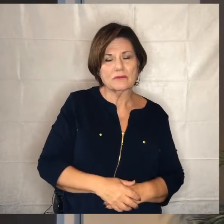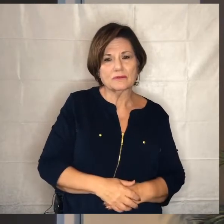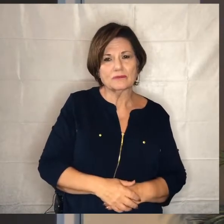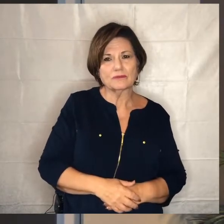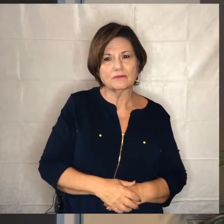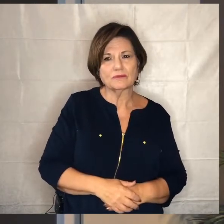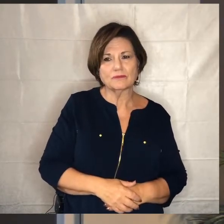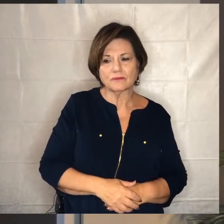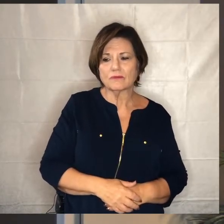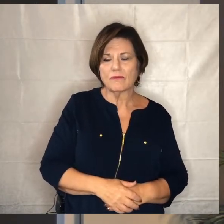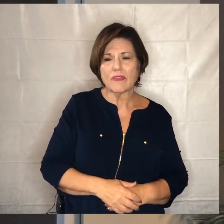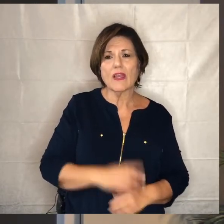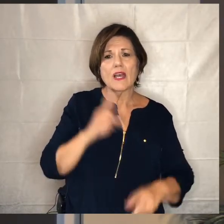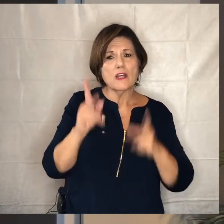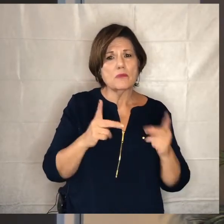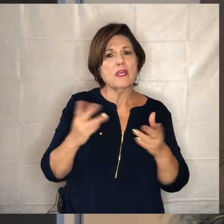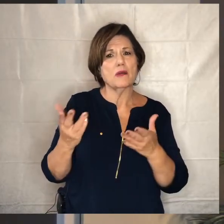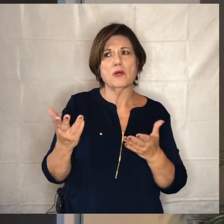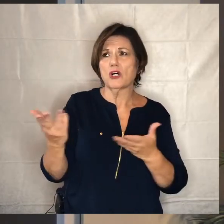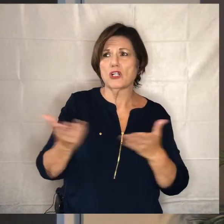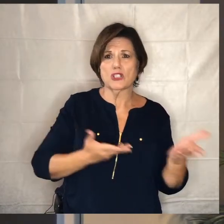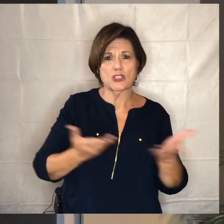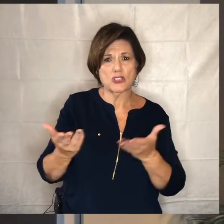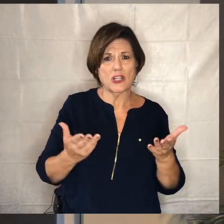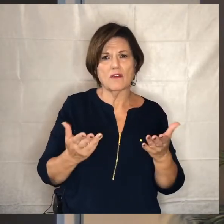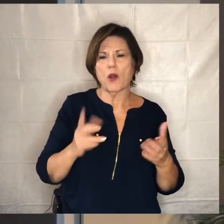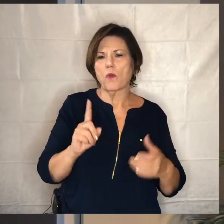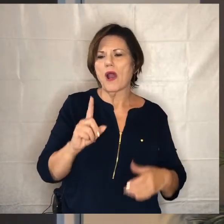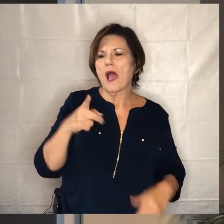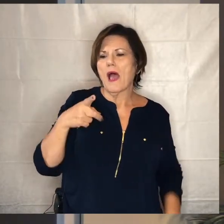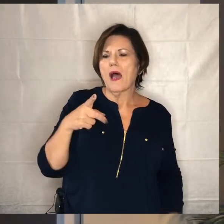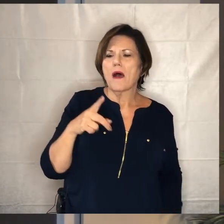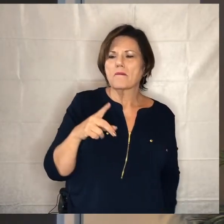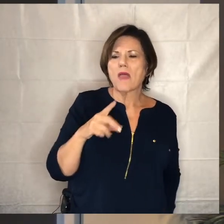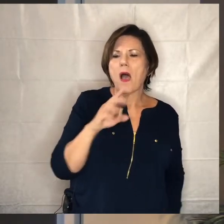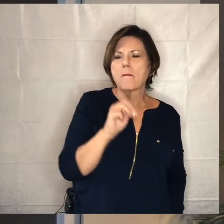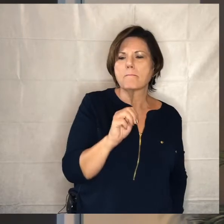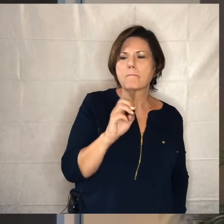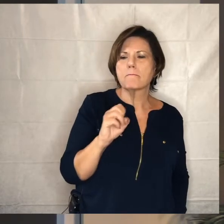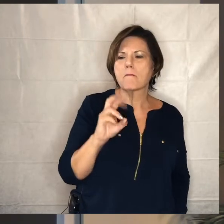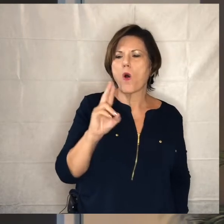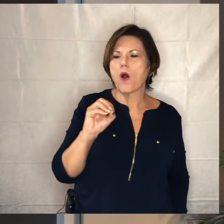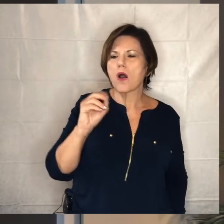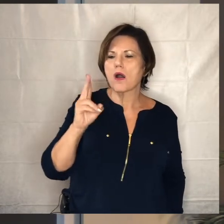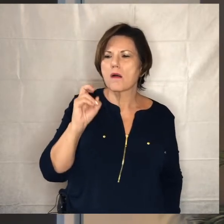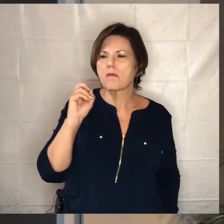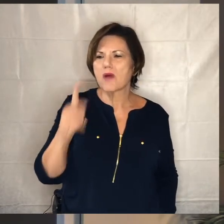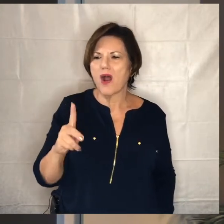i mean it's that people are serving it more park pantry plus there's people who are serving um as you know coaching high school kids